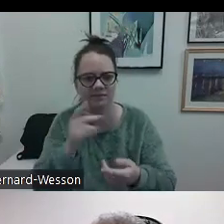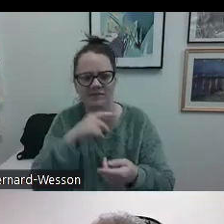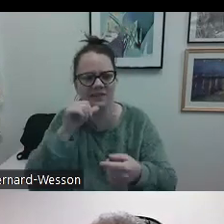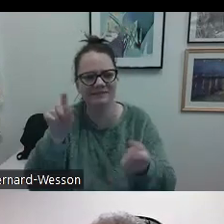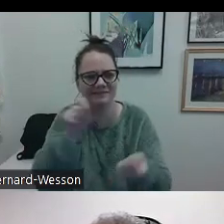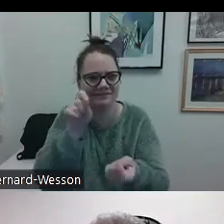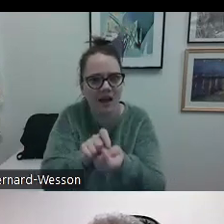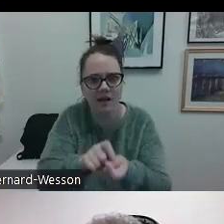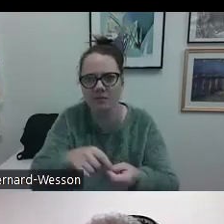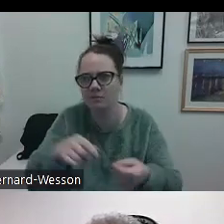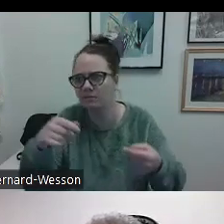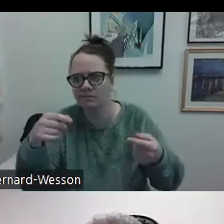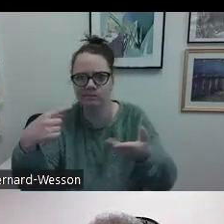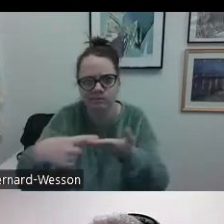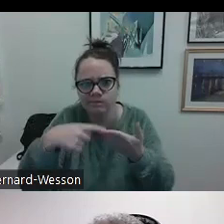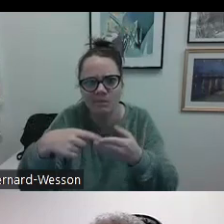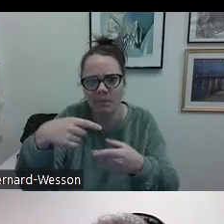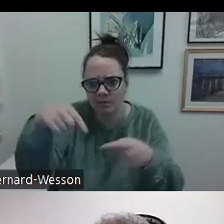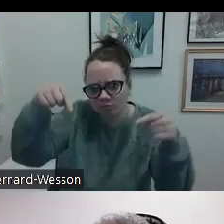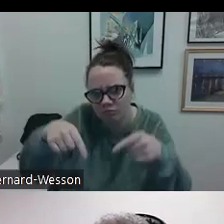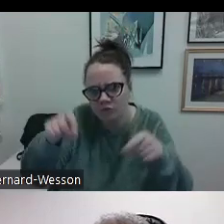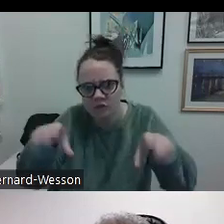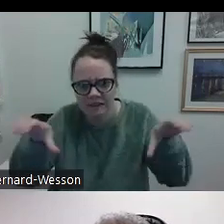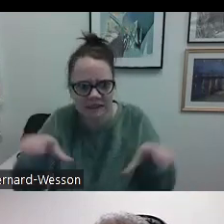I would have to agree with Kelly.